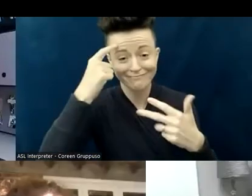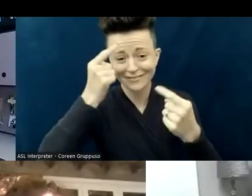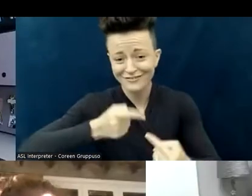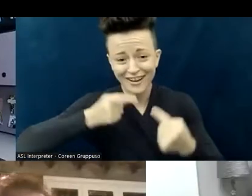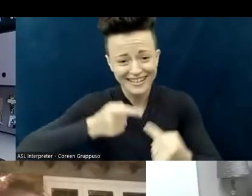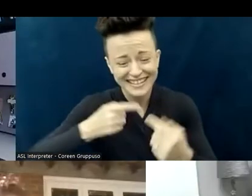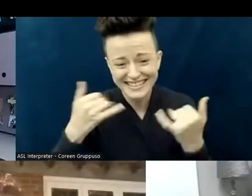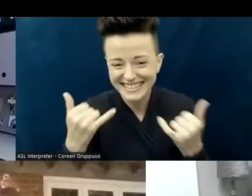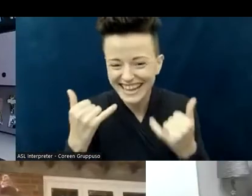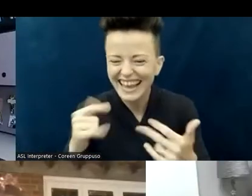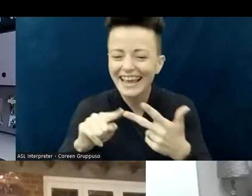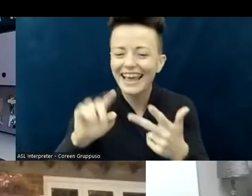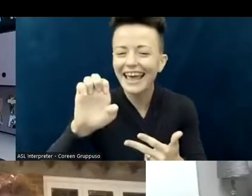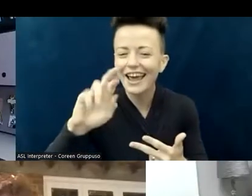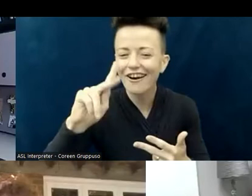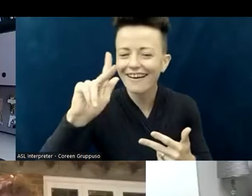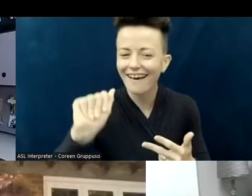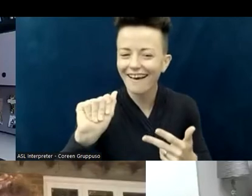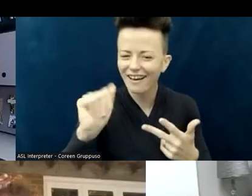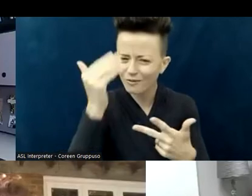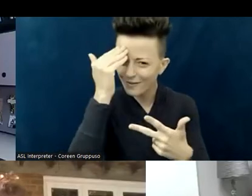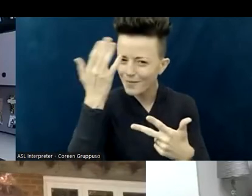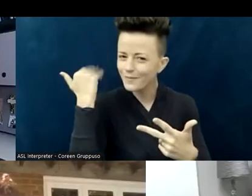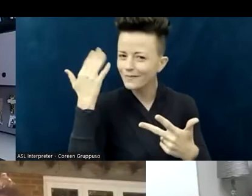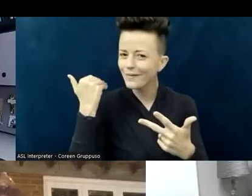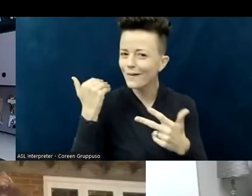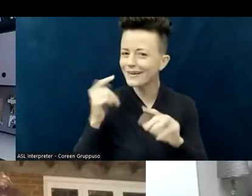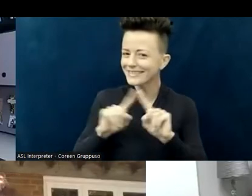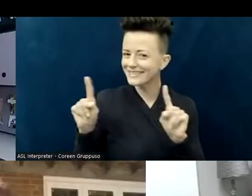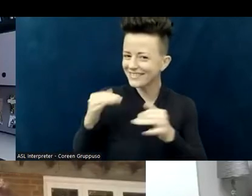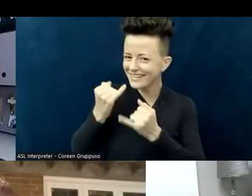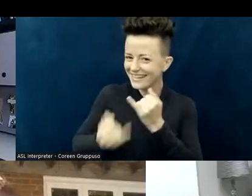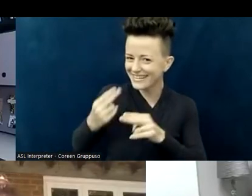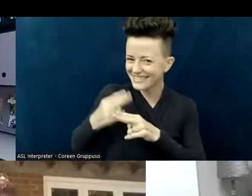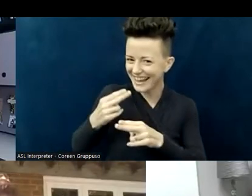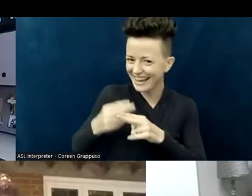We all have known Erika a long time when she had a different name, so it's in our heads wrong.